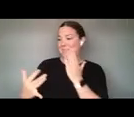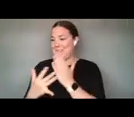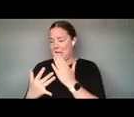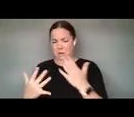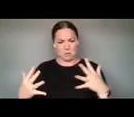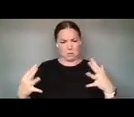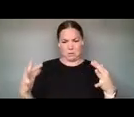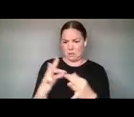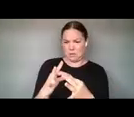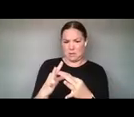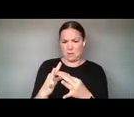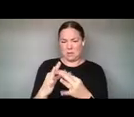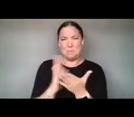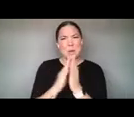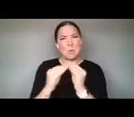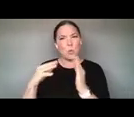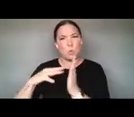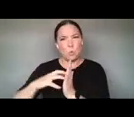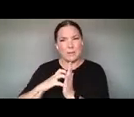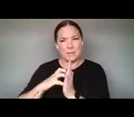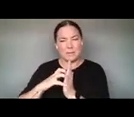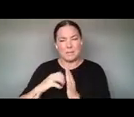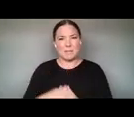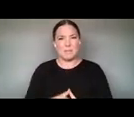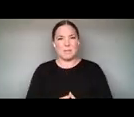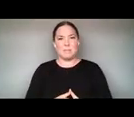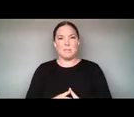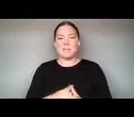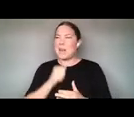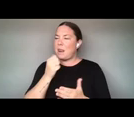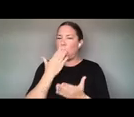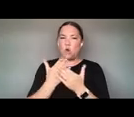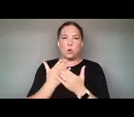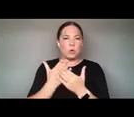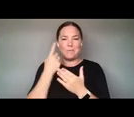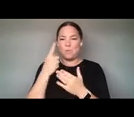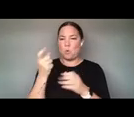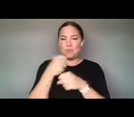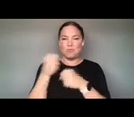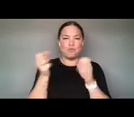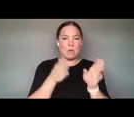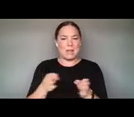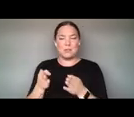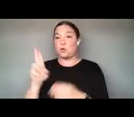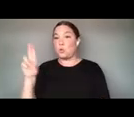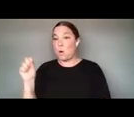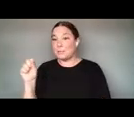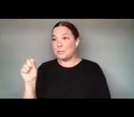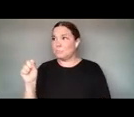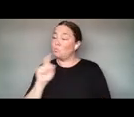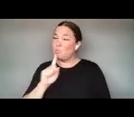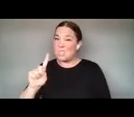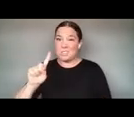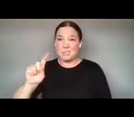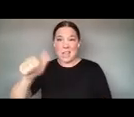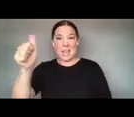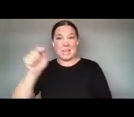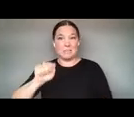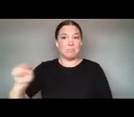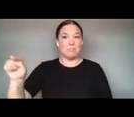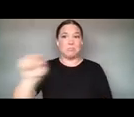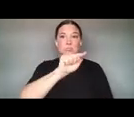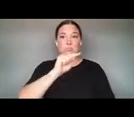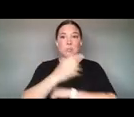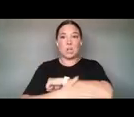GOOD FOR THE STRATEGY OF THE UNITED STATES OR ANY COUNTRY FOR THAT MATTER. SO COMPUTATIONAL